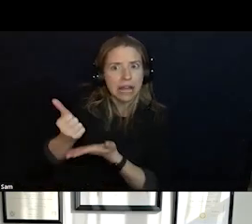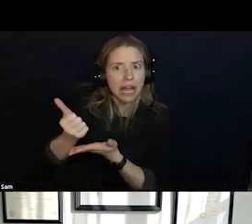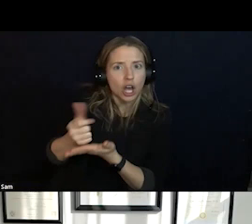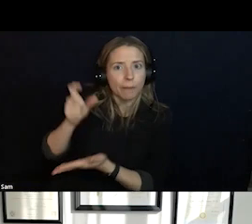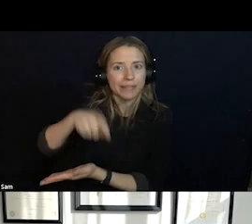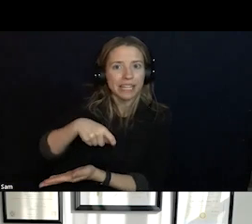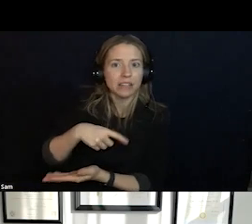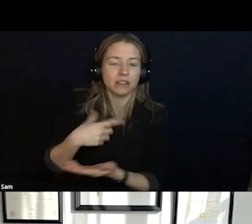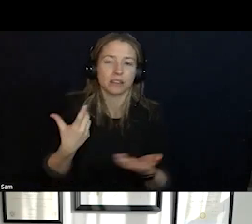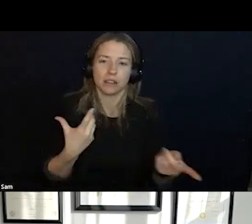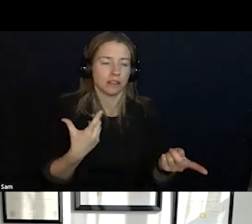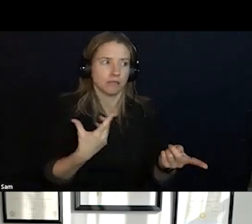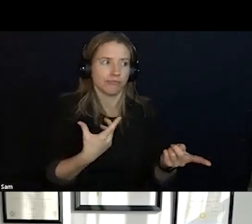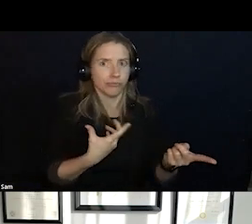TO THE HOSPITAL TO GET THE CARE THEY NEEDED.